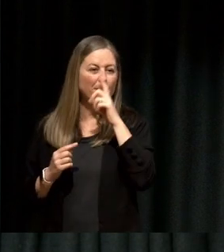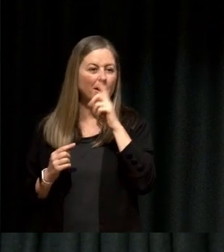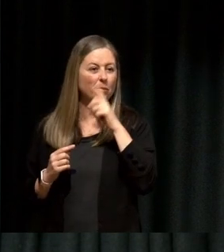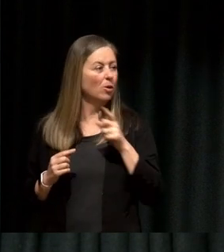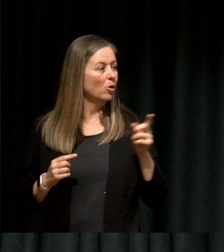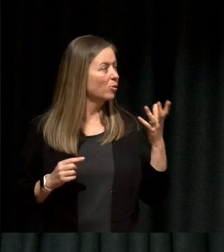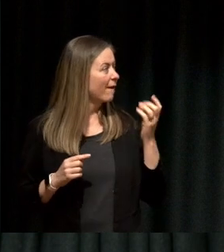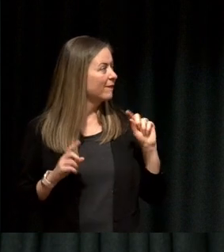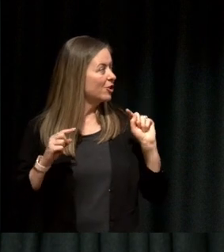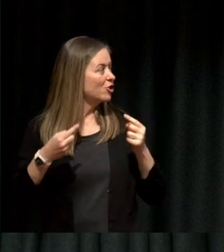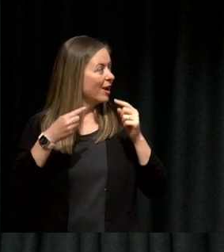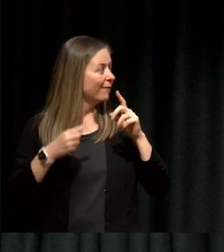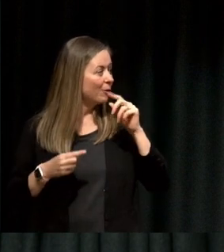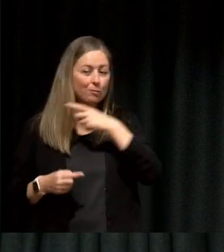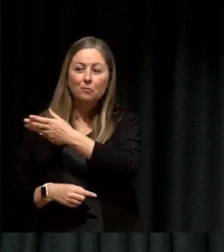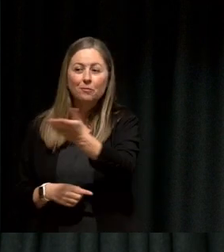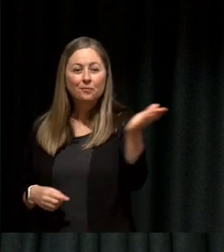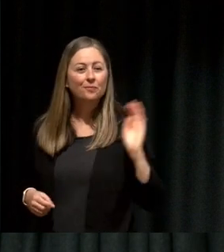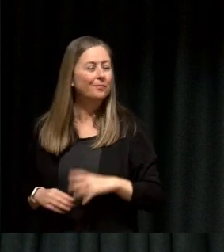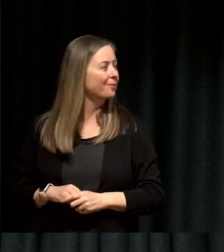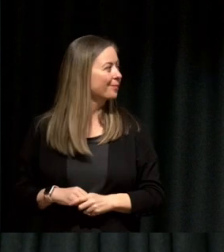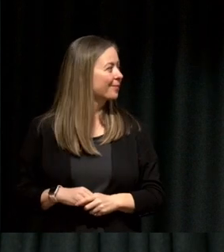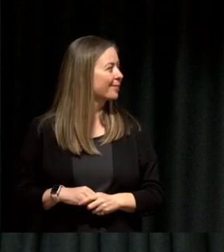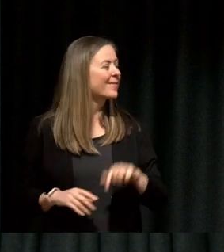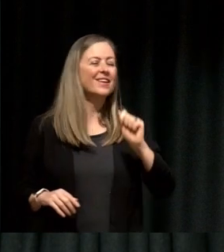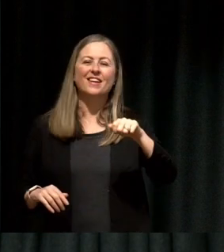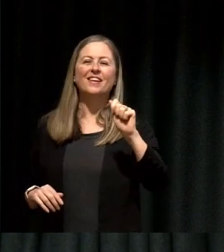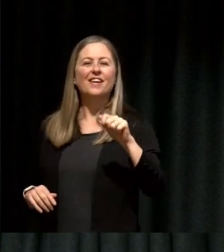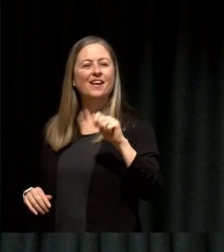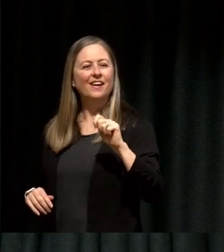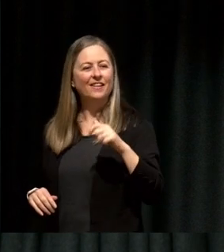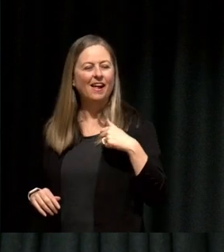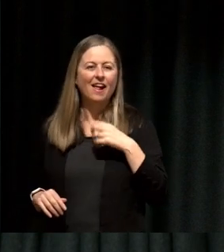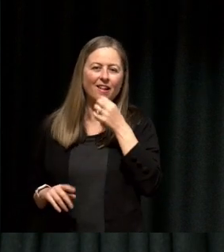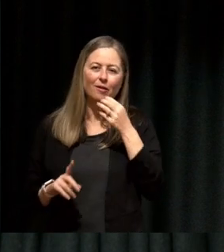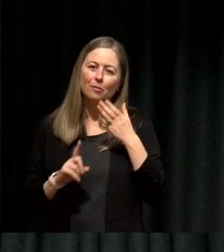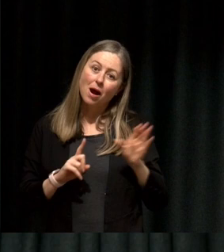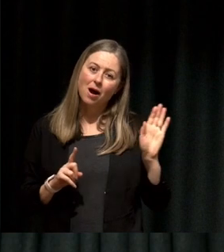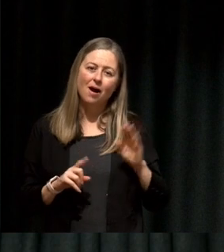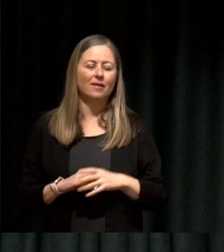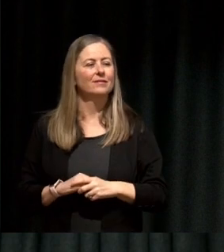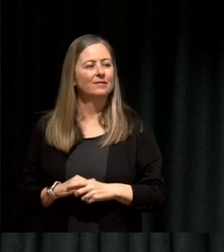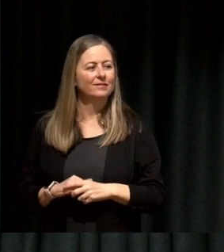Sandeep: Yeah I had a good one, it's a little bit different it comes back to the idea of